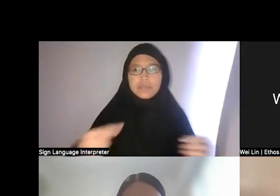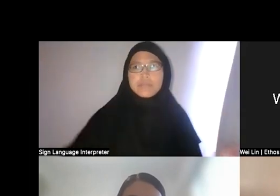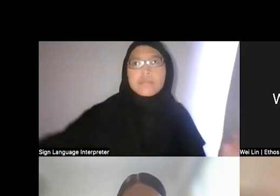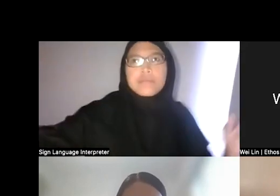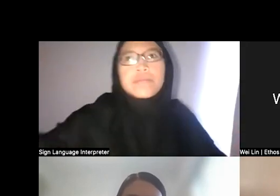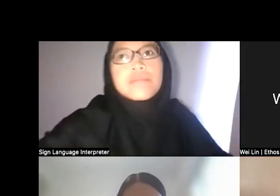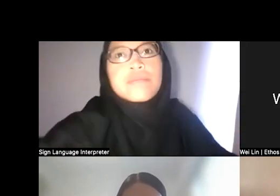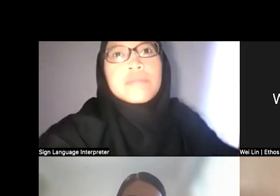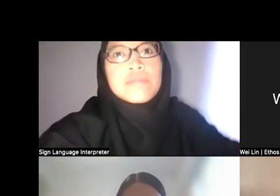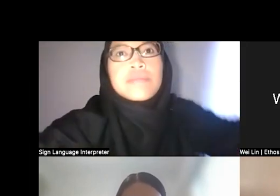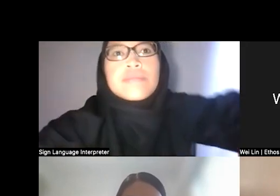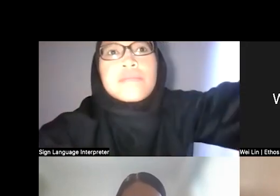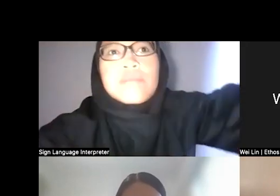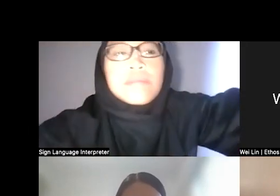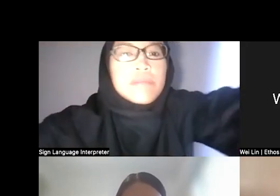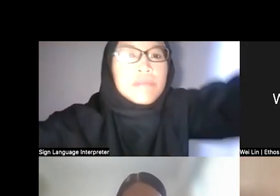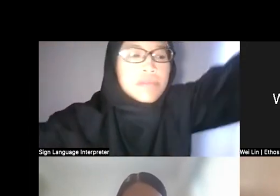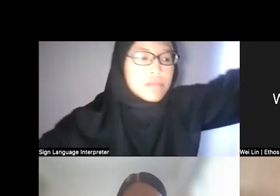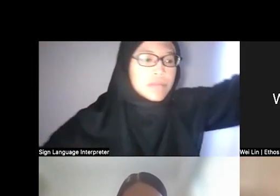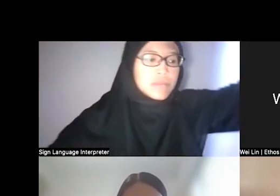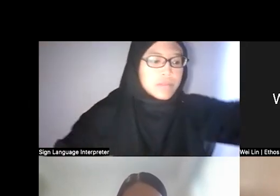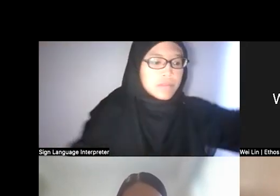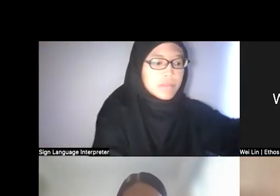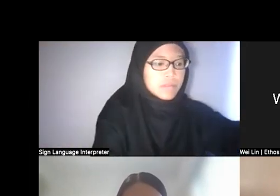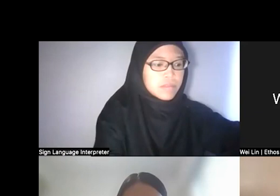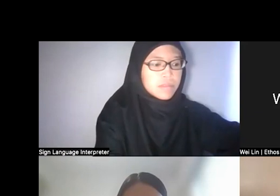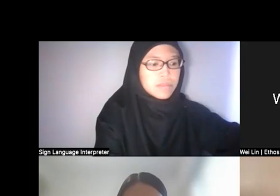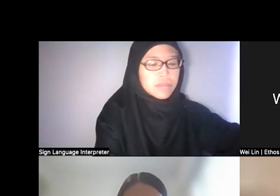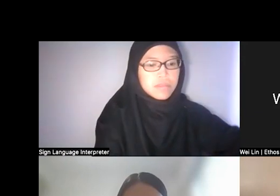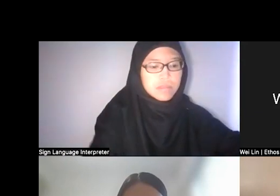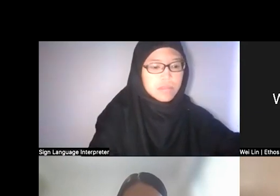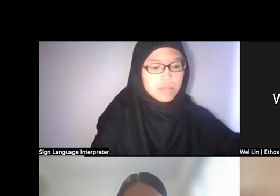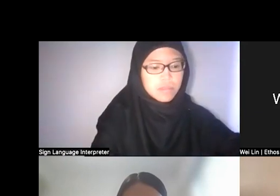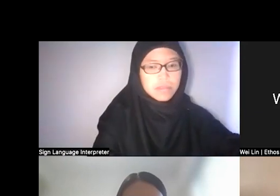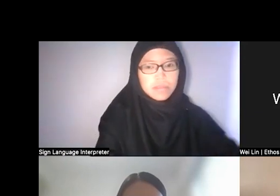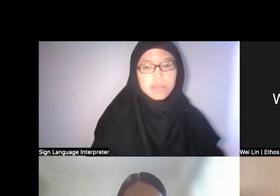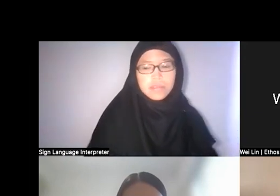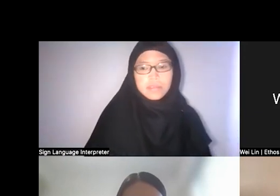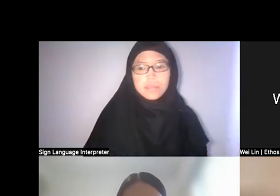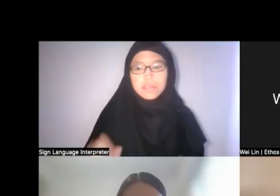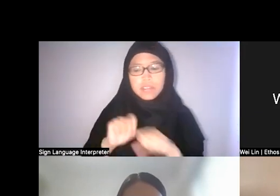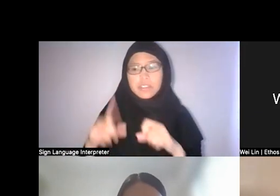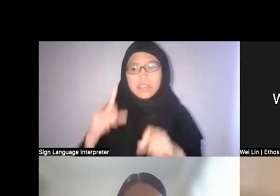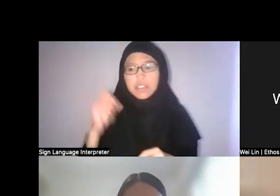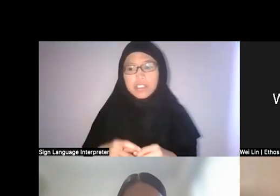begs the question of whether… I mean, which is better? To frame it as a city in nature or city in a garden? Because,